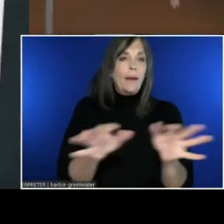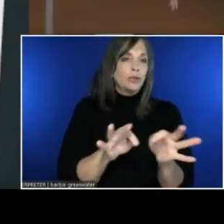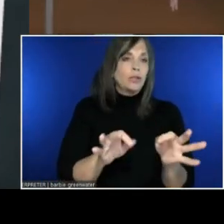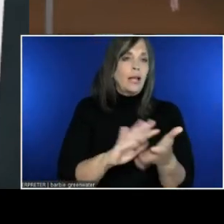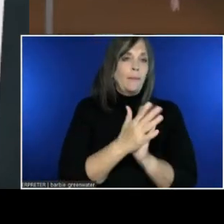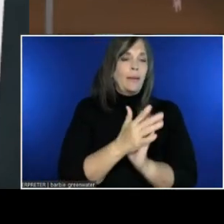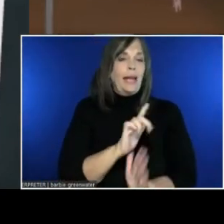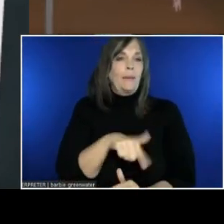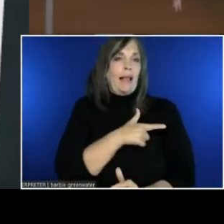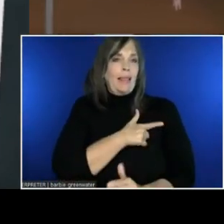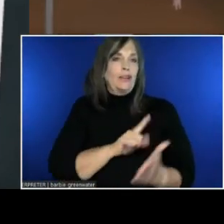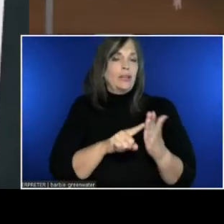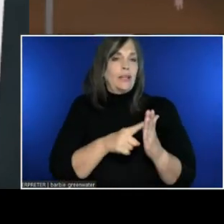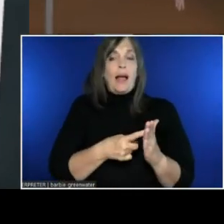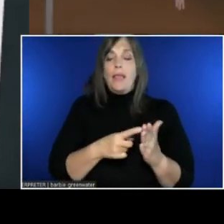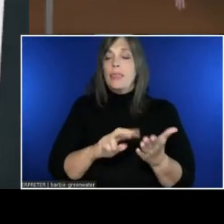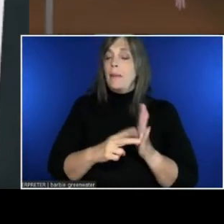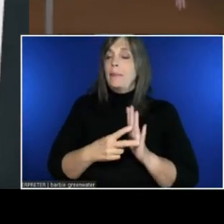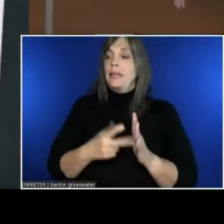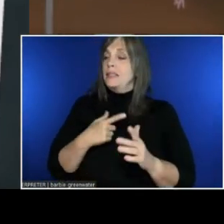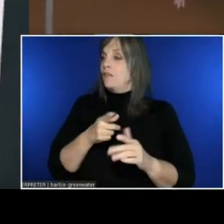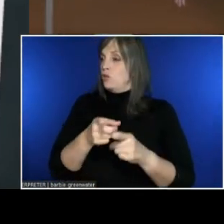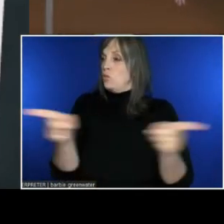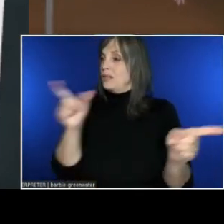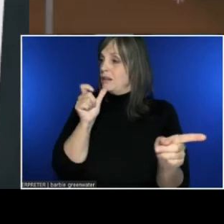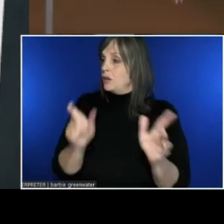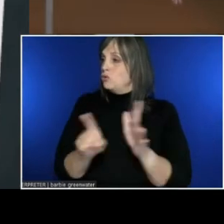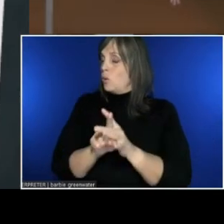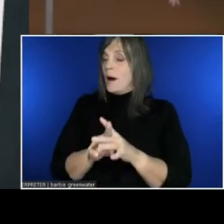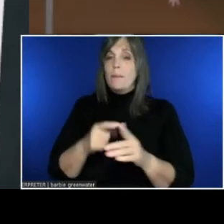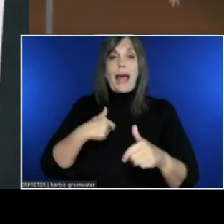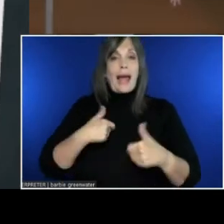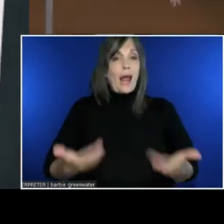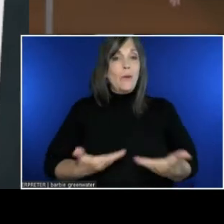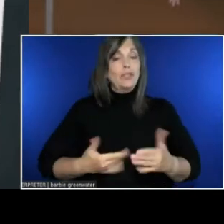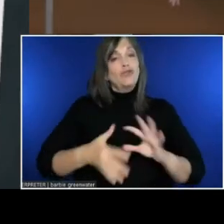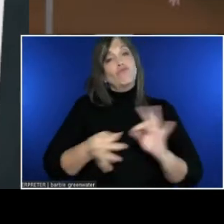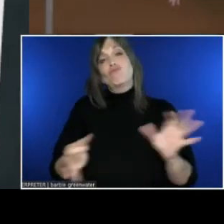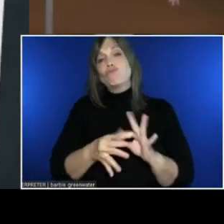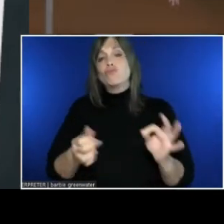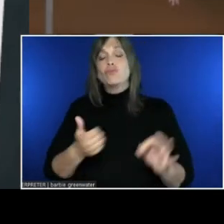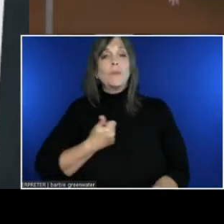alone to myself, the captions feature wouldn't turn on.